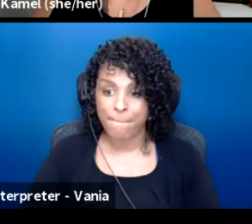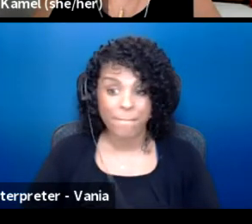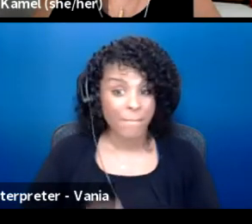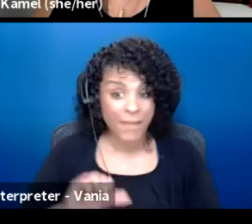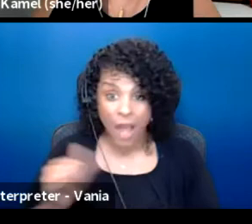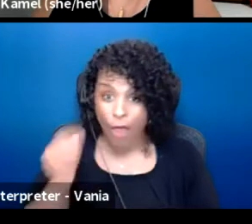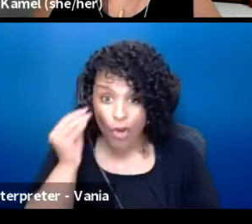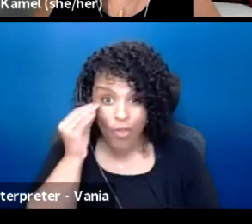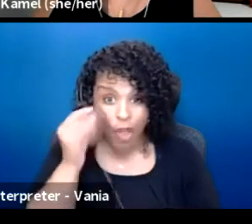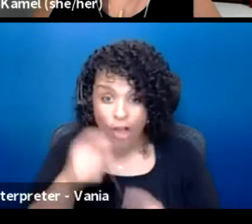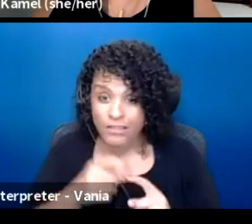Other thoughts from the audience.